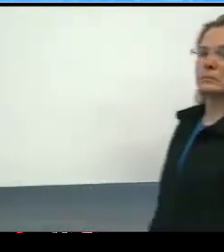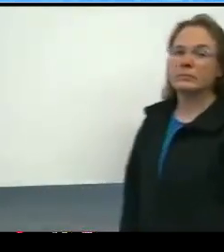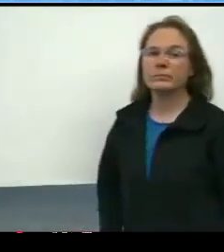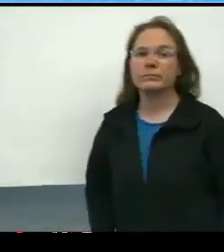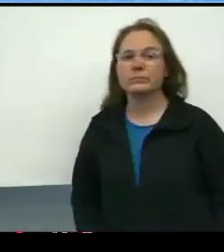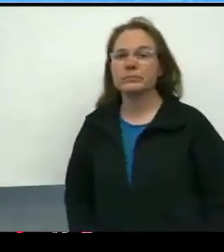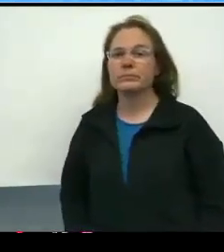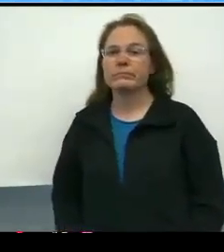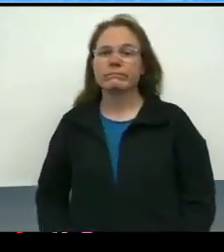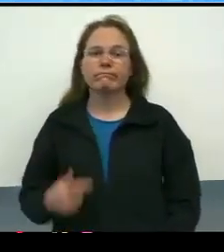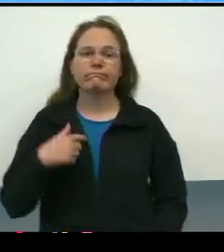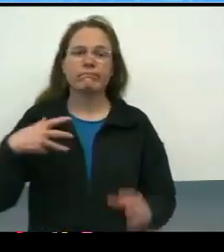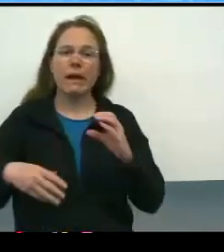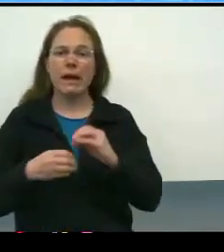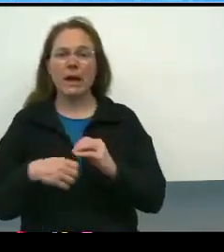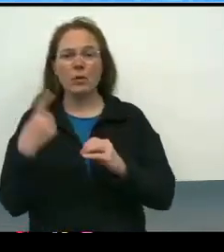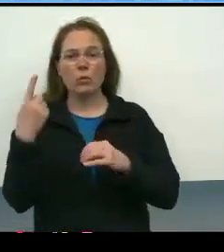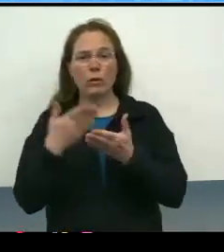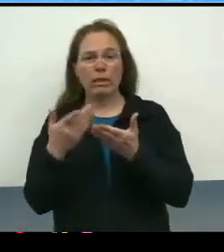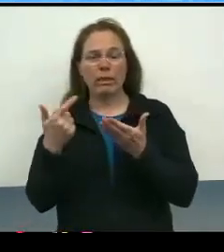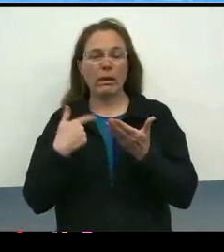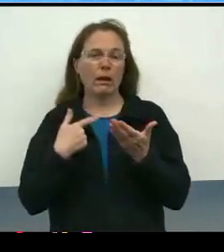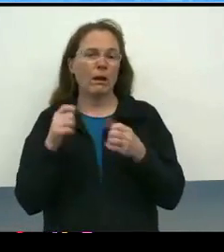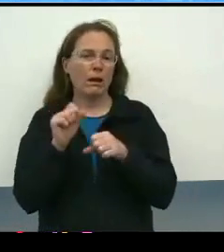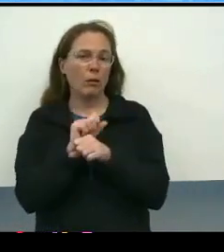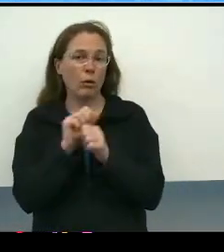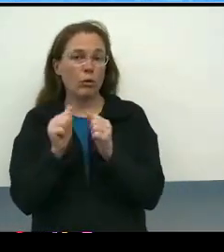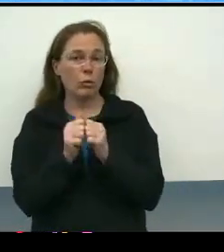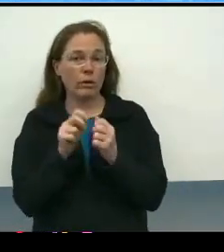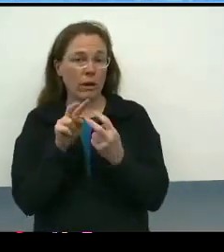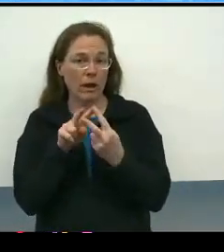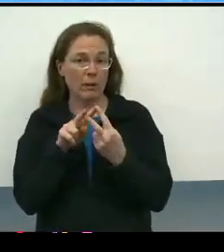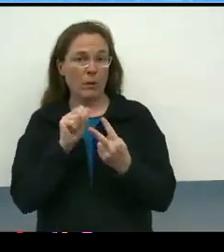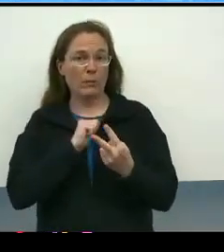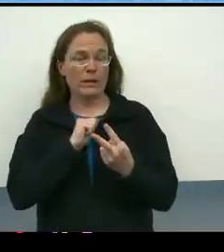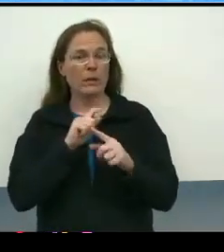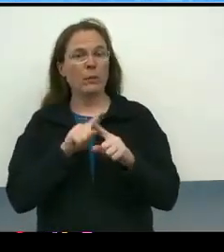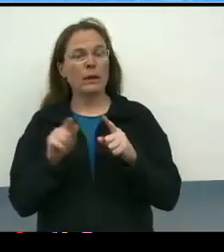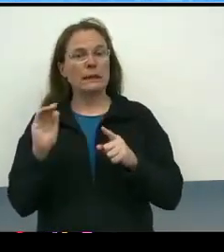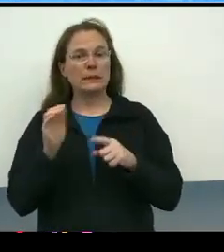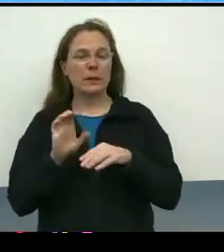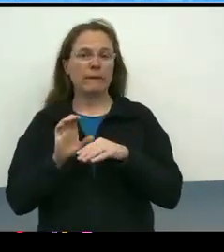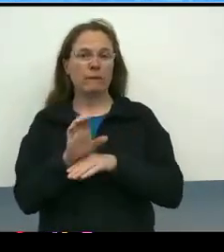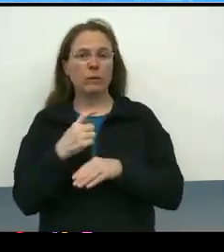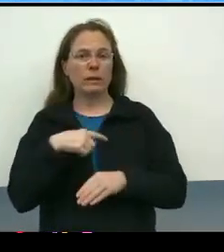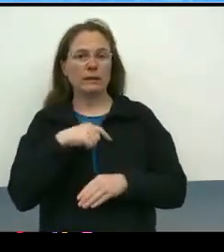through a couple of these myself, I think the important piece of it is that it forces us to not just say we're doing it